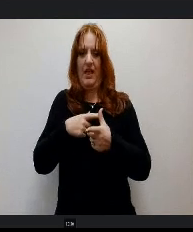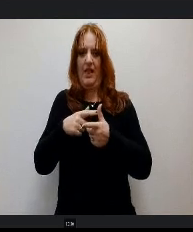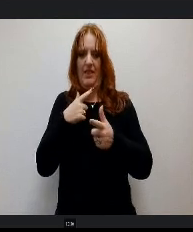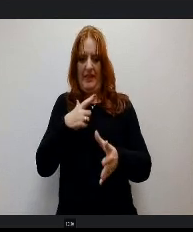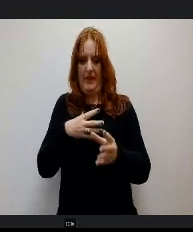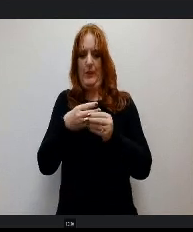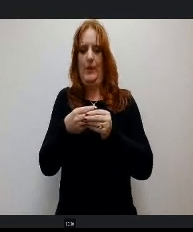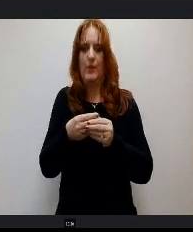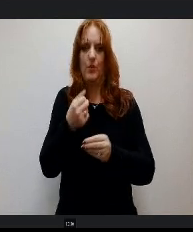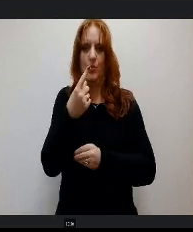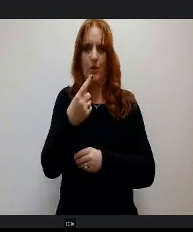Page 3.